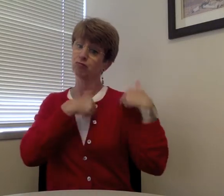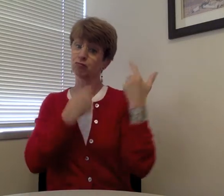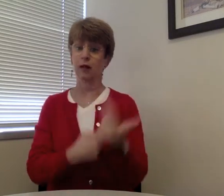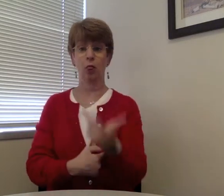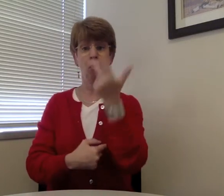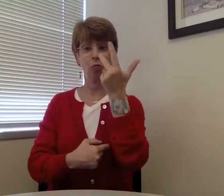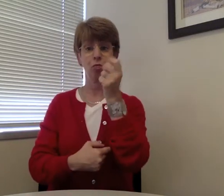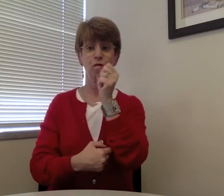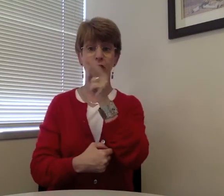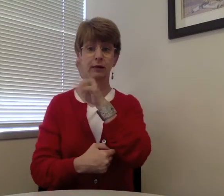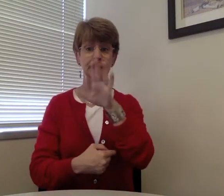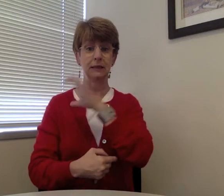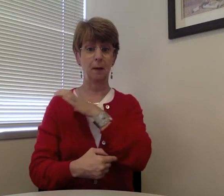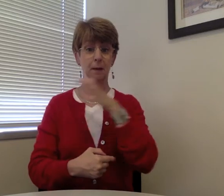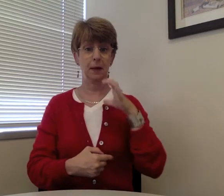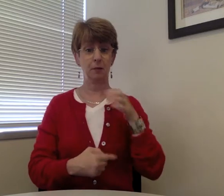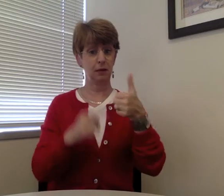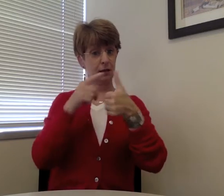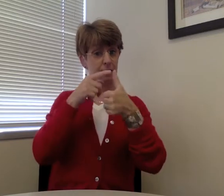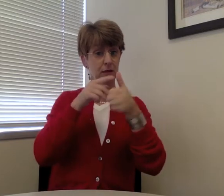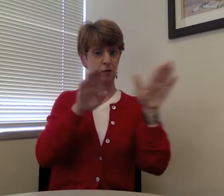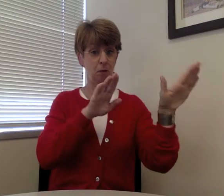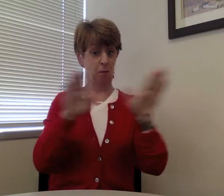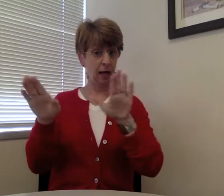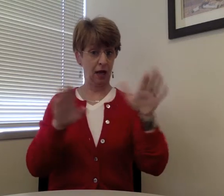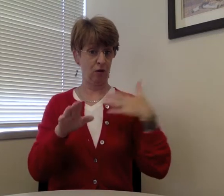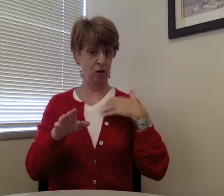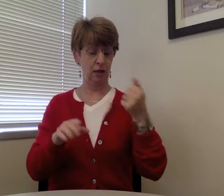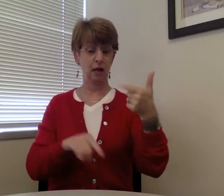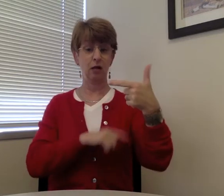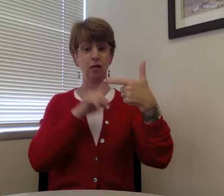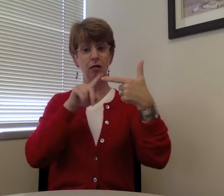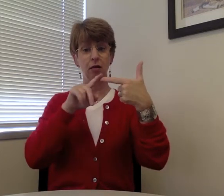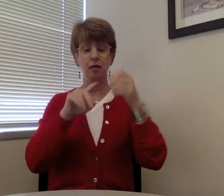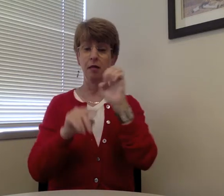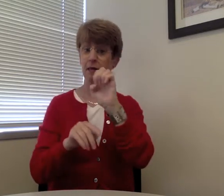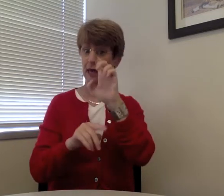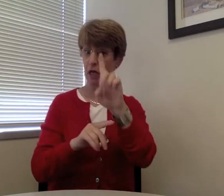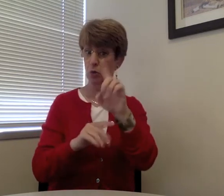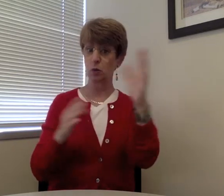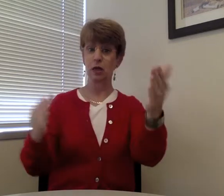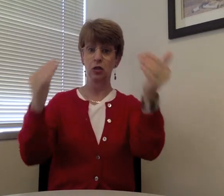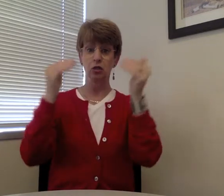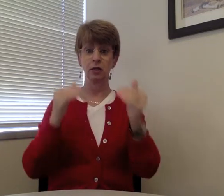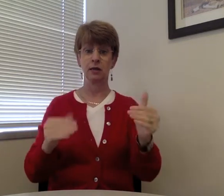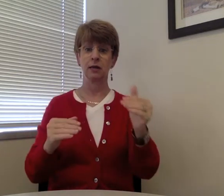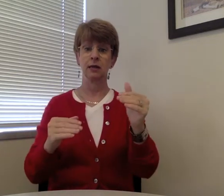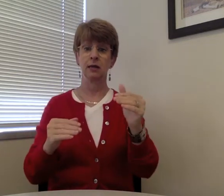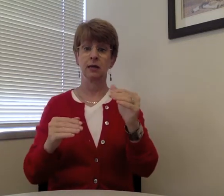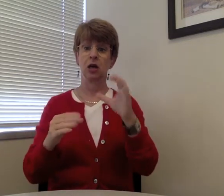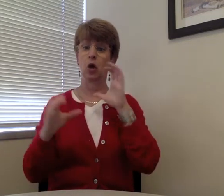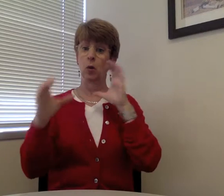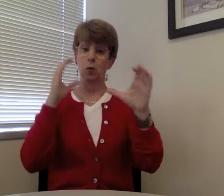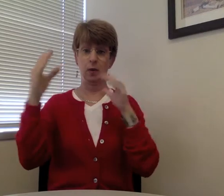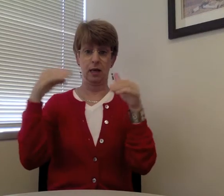has historically had three subcommittees: behavioral health, education, and communication access.